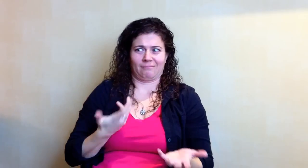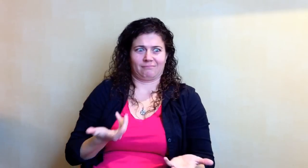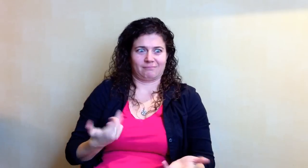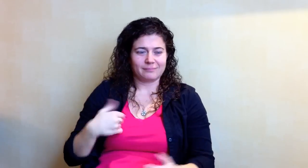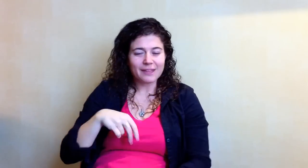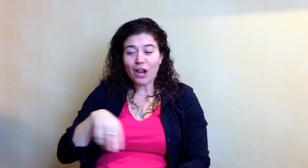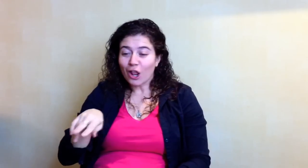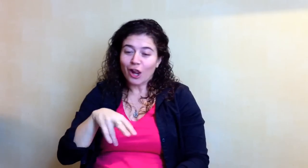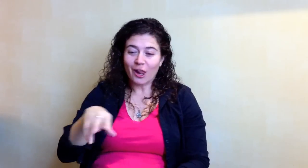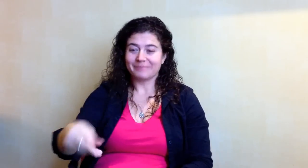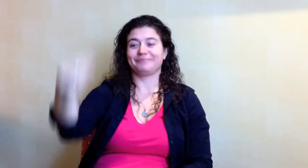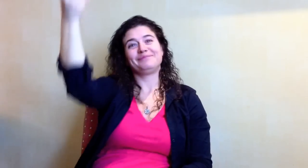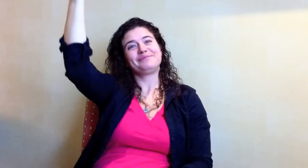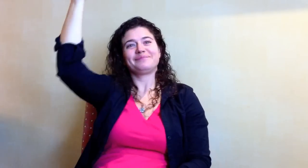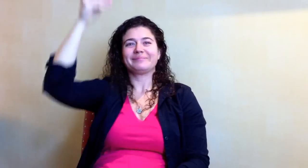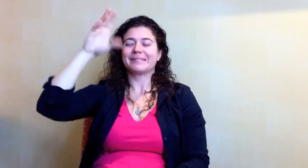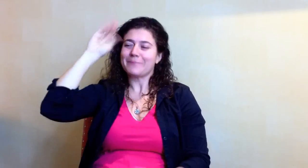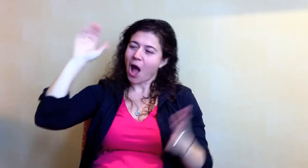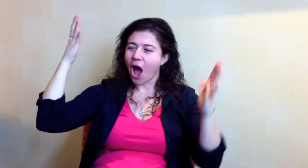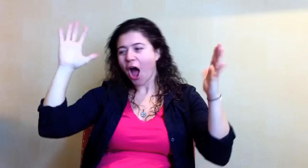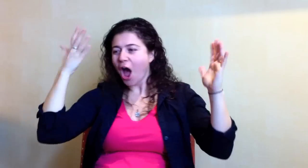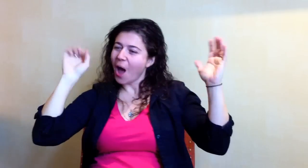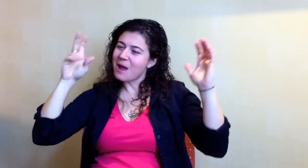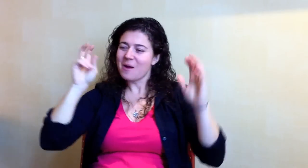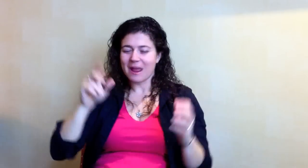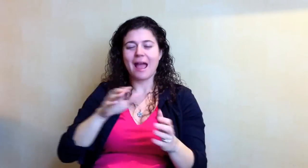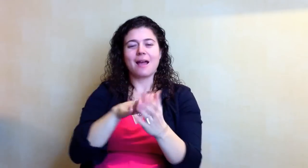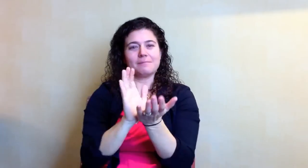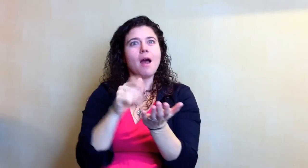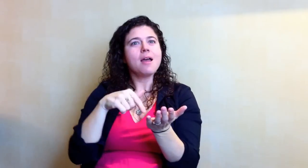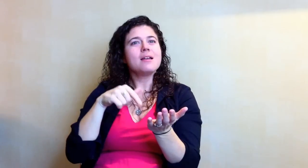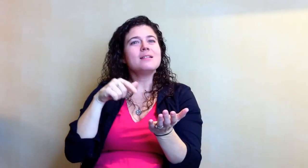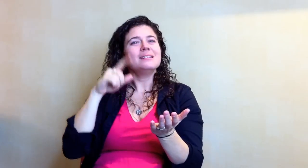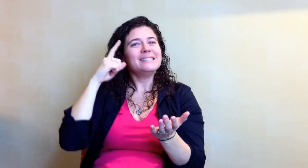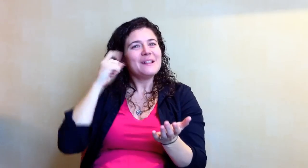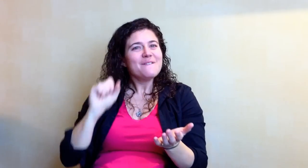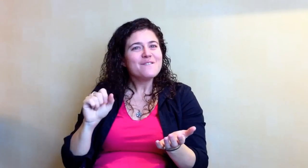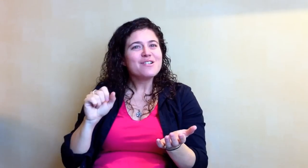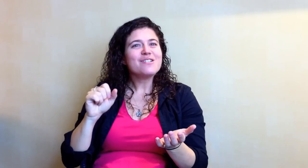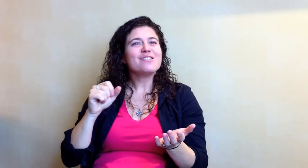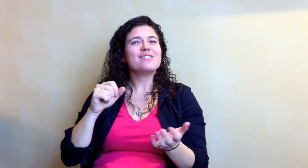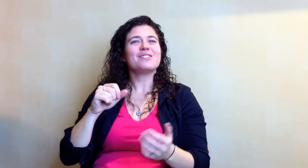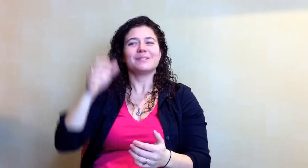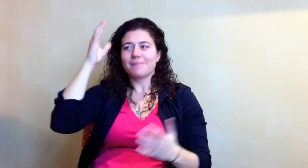So I looked and picked one. The man cheered and opened up that oyster. Ahh, it was a silver pearl.